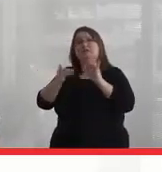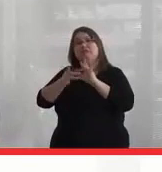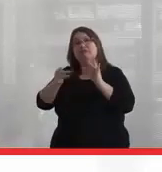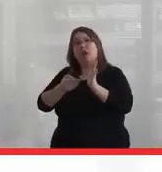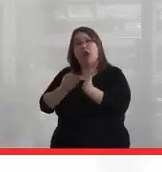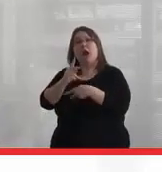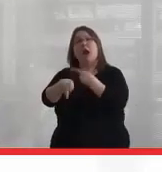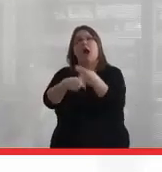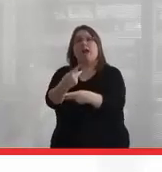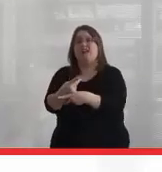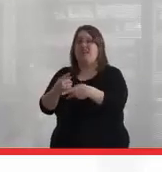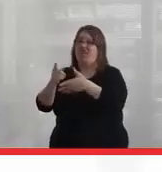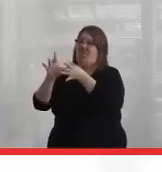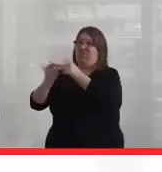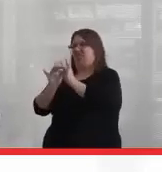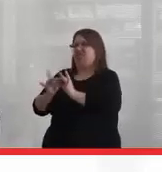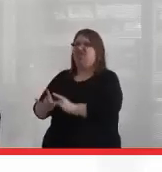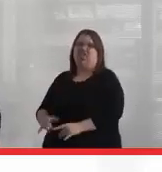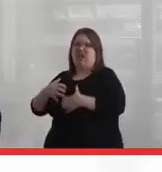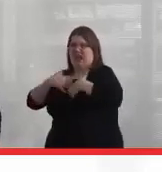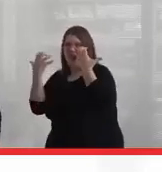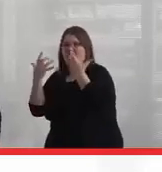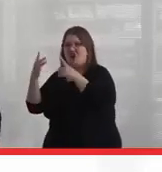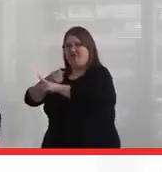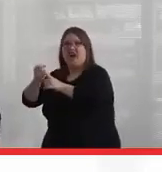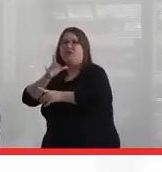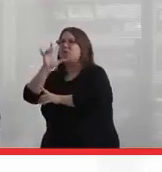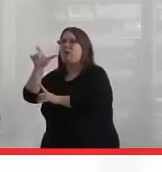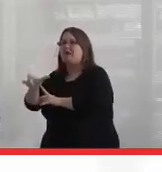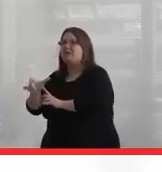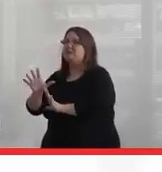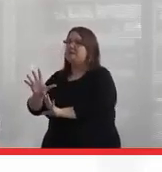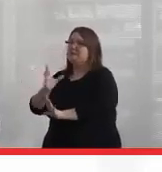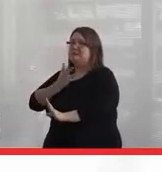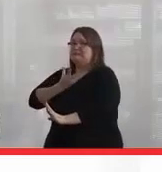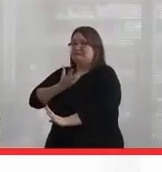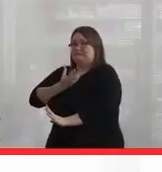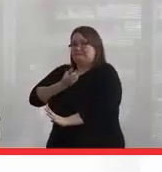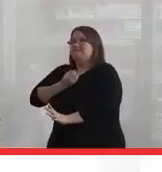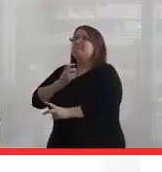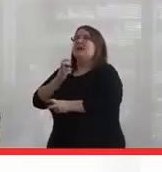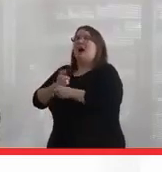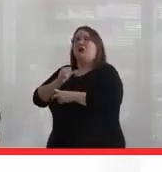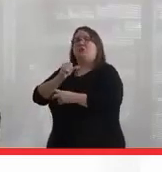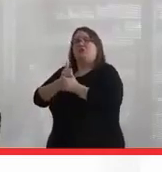We don't have to speak our truth in violence or anger, even though it's hard sometimes to not be angry.